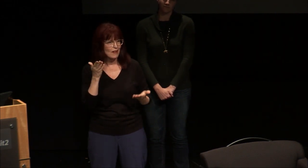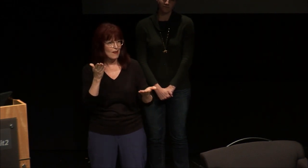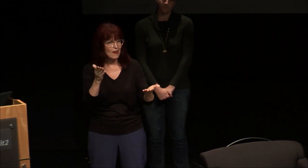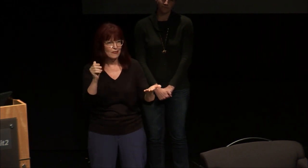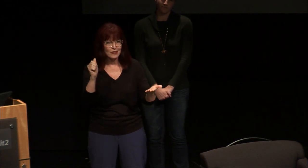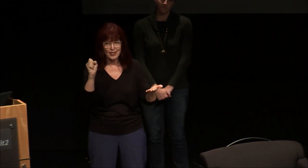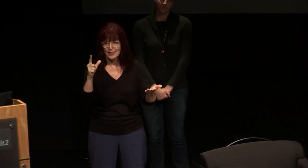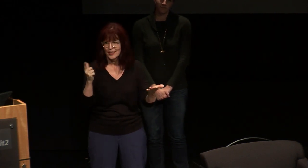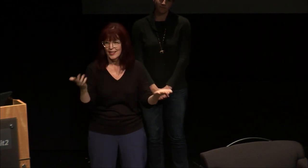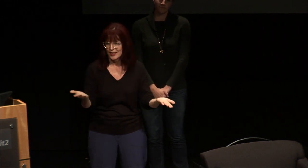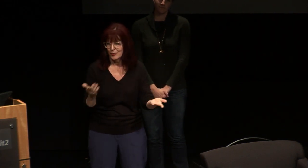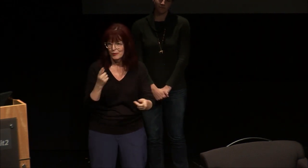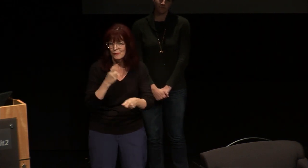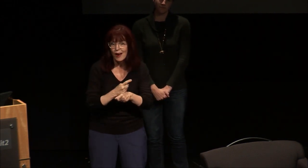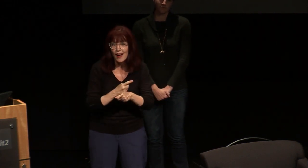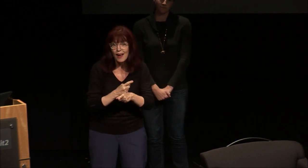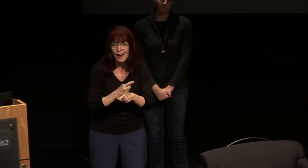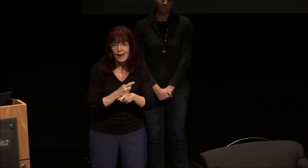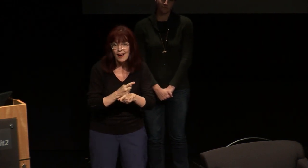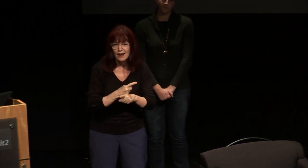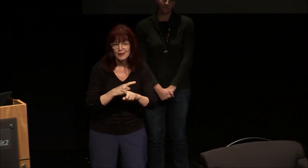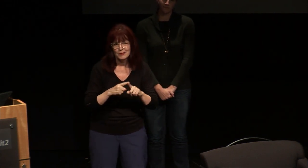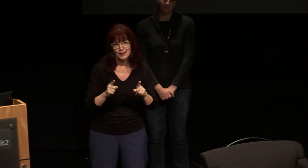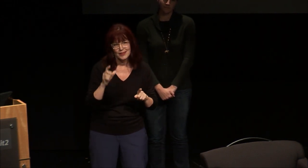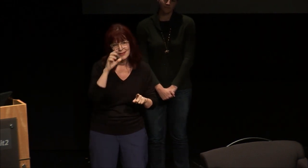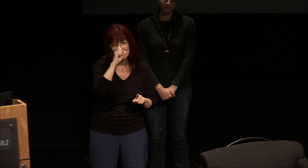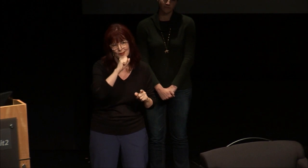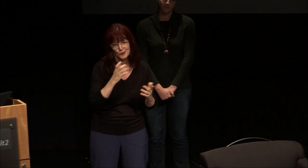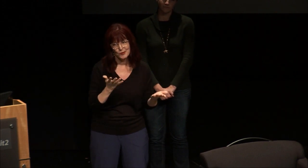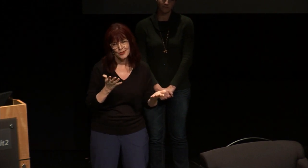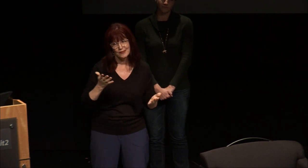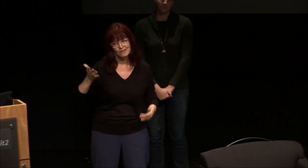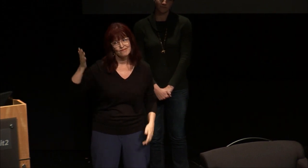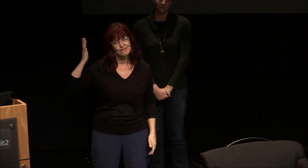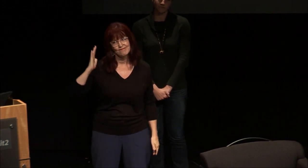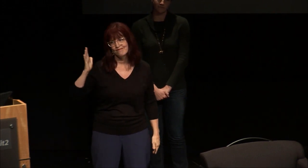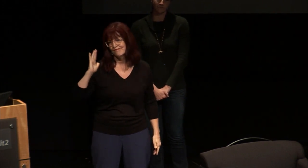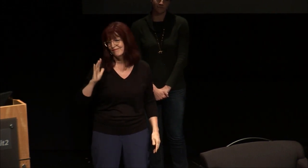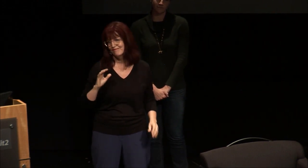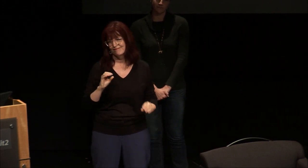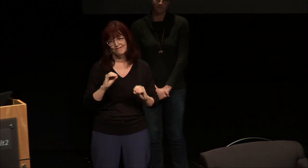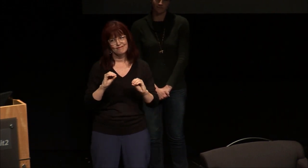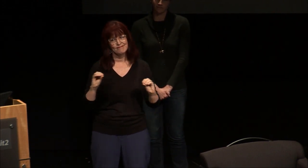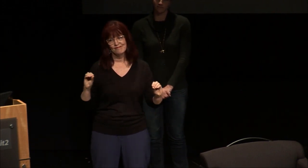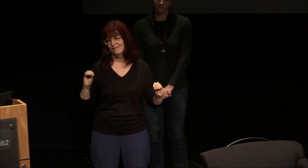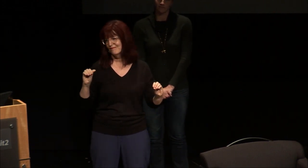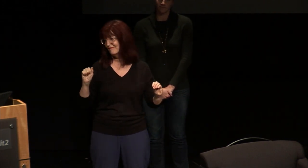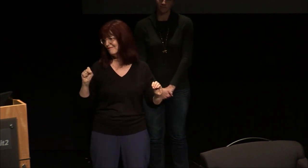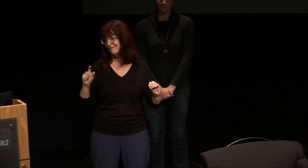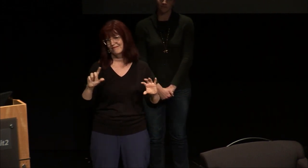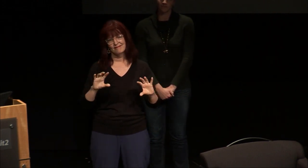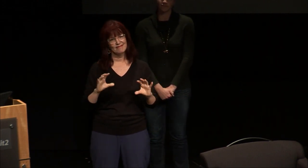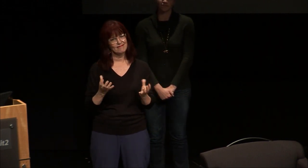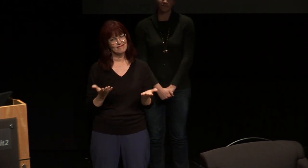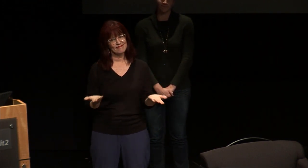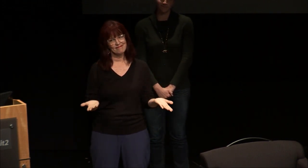San Diego and I thought of course they'll offer ASL here right but guess what back then they didn't they did not have